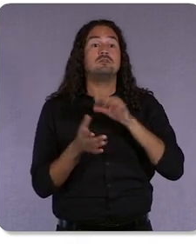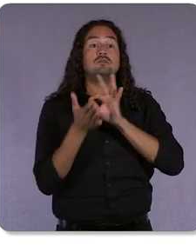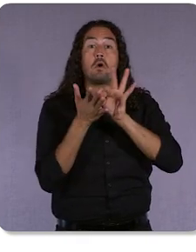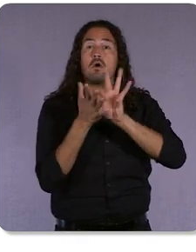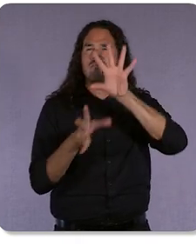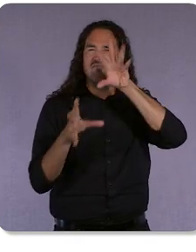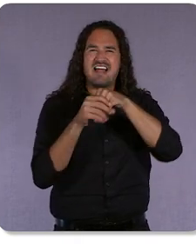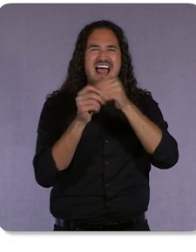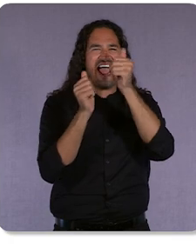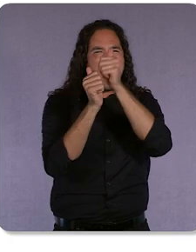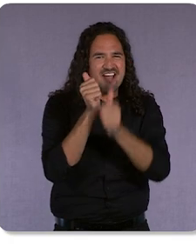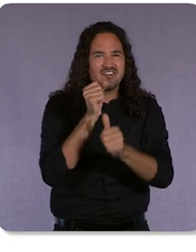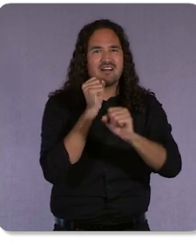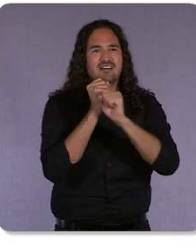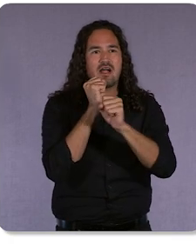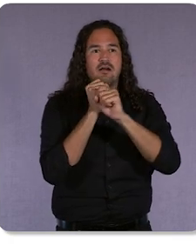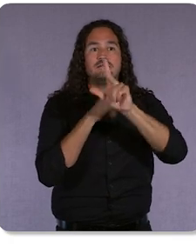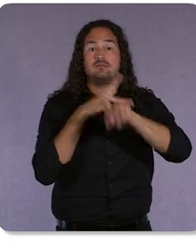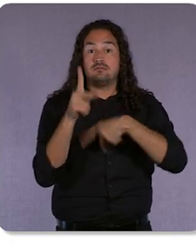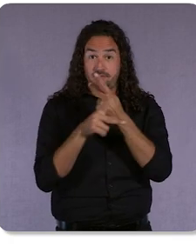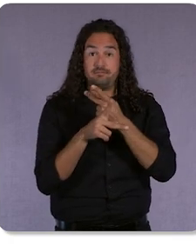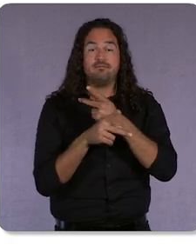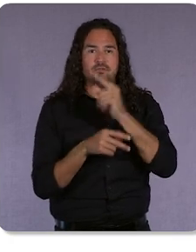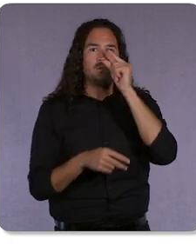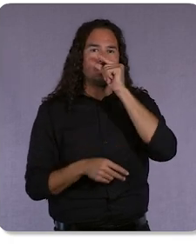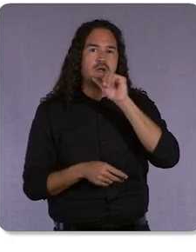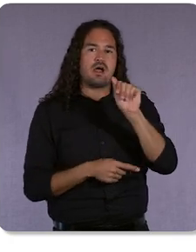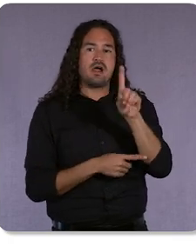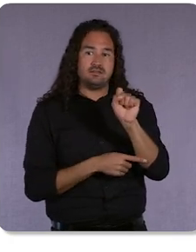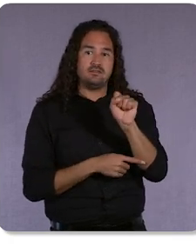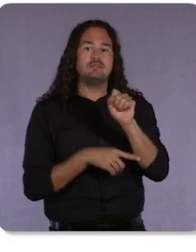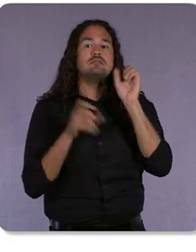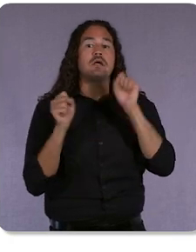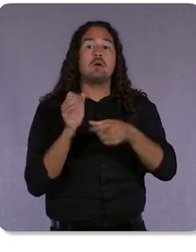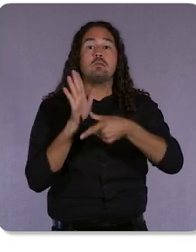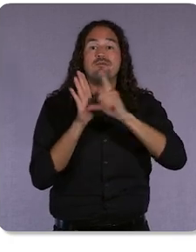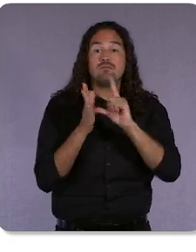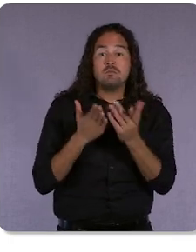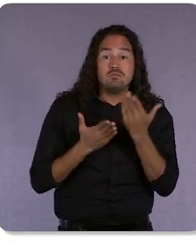You’ll be able to review recommendations, apply what makes sense, and seize every